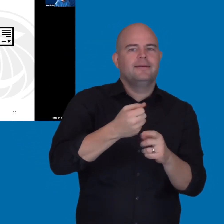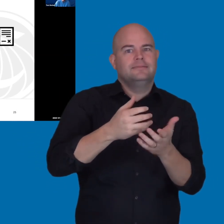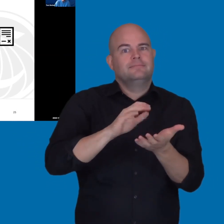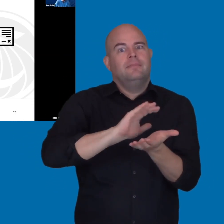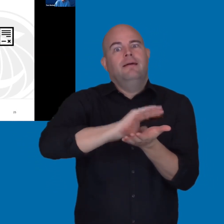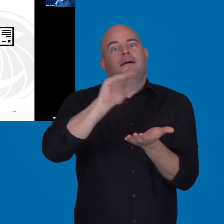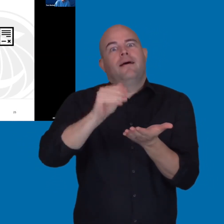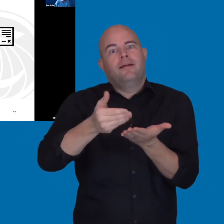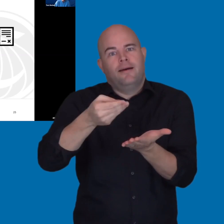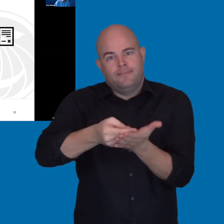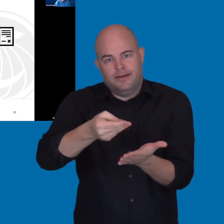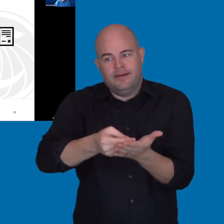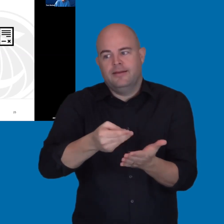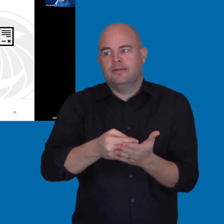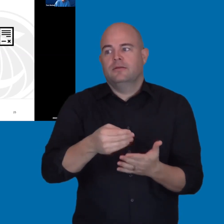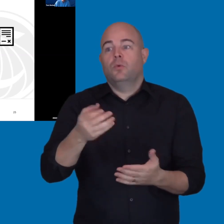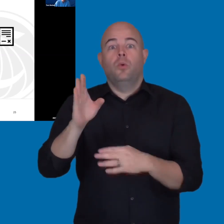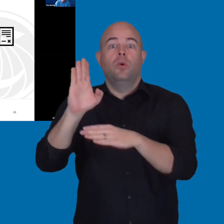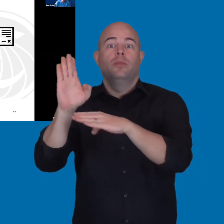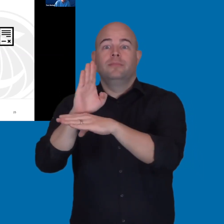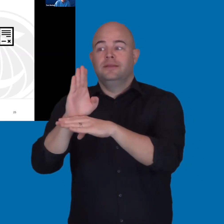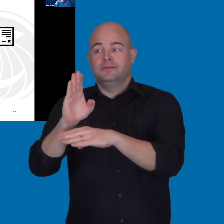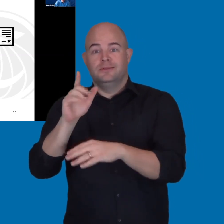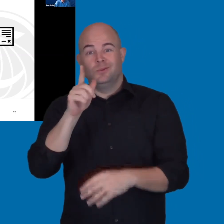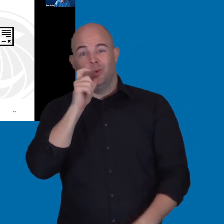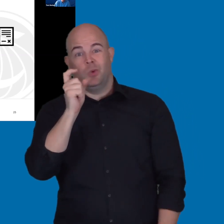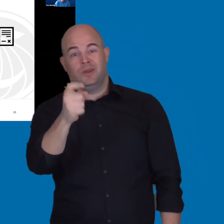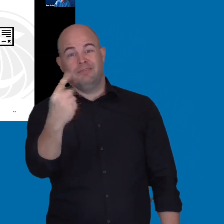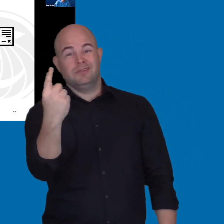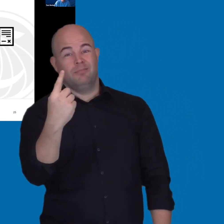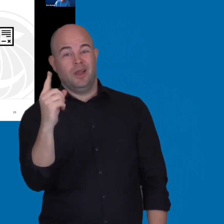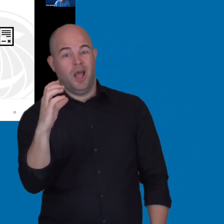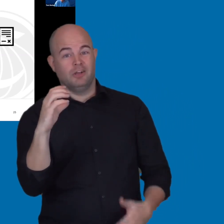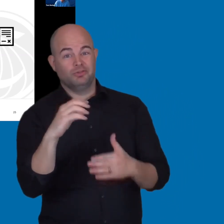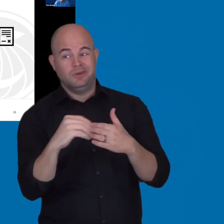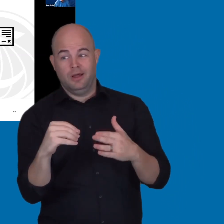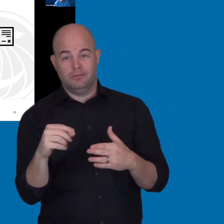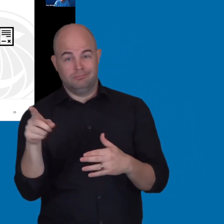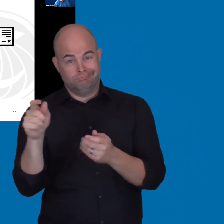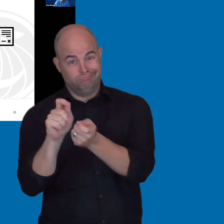A vendor that's providing something for $100 is not going to change their terms and conditions.